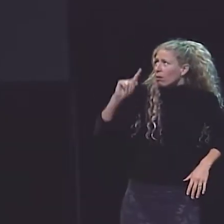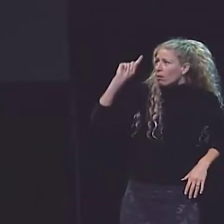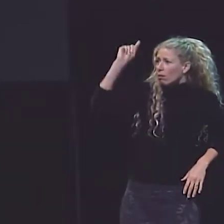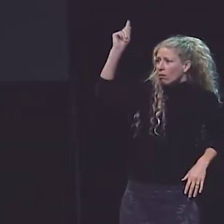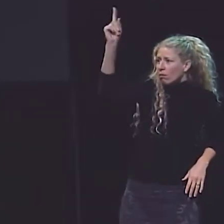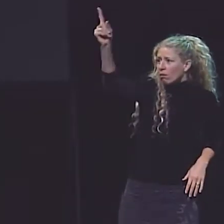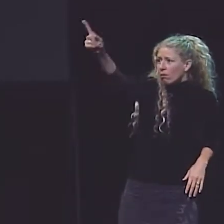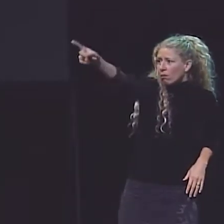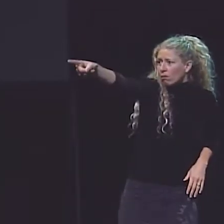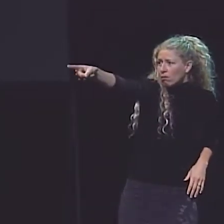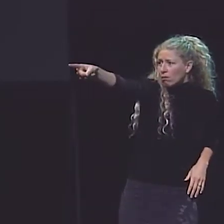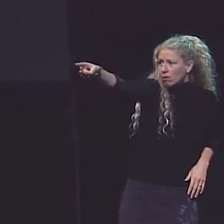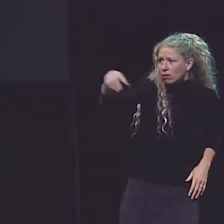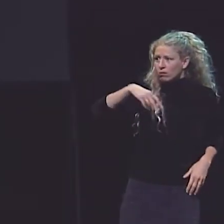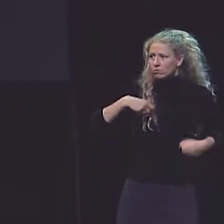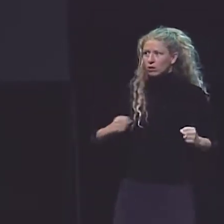AND ASKS SOMEBODY, "WHO DID IT?"